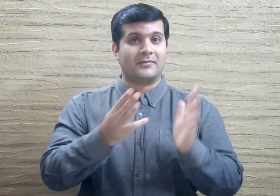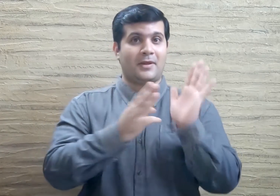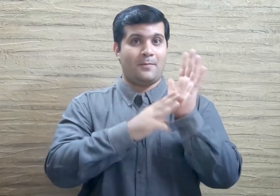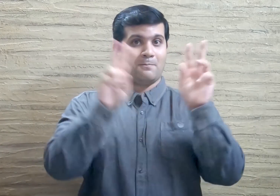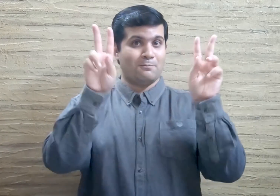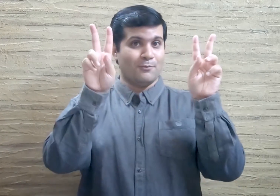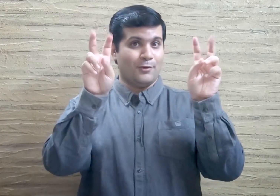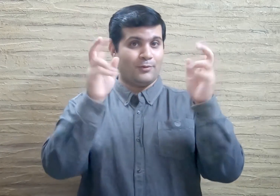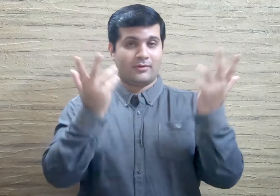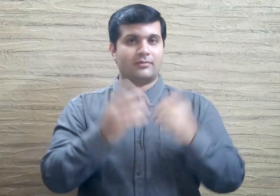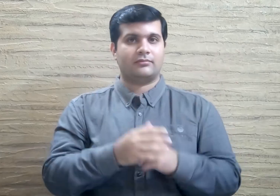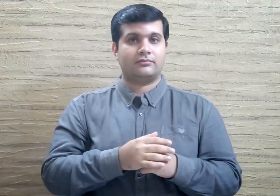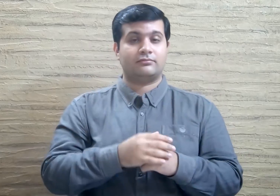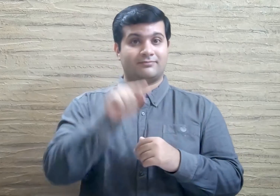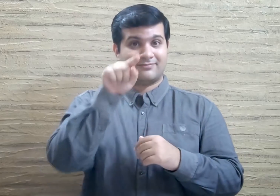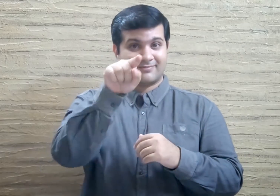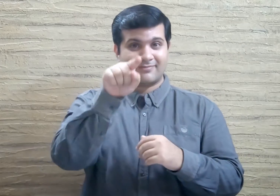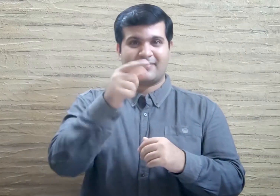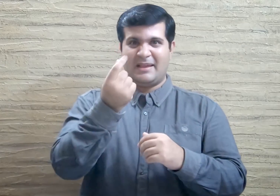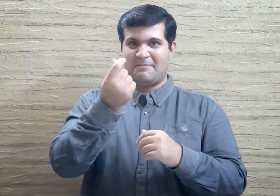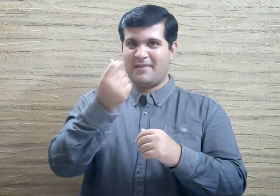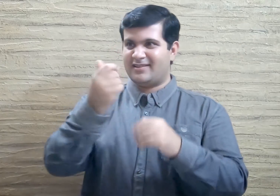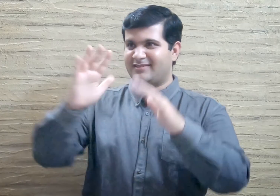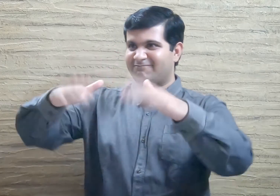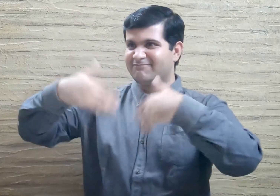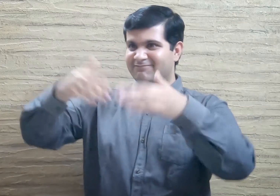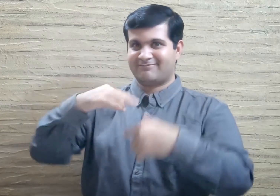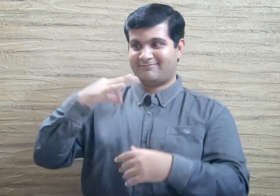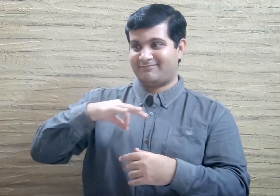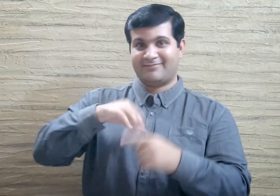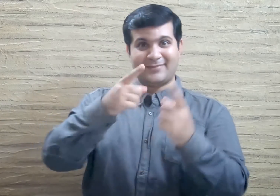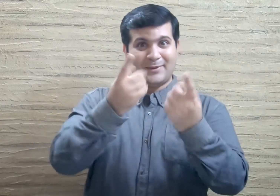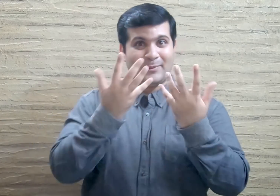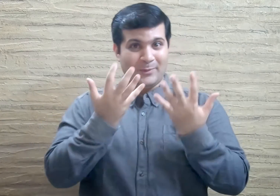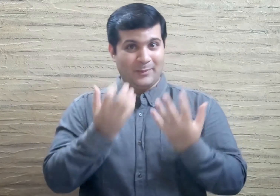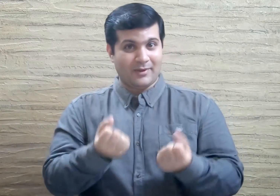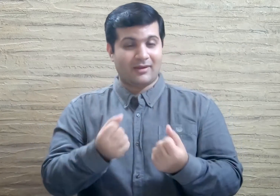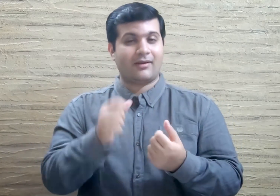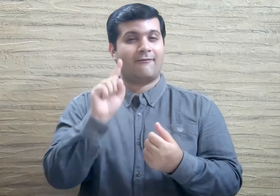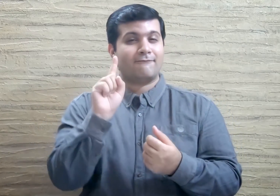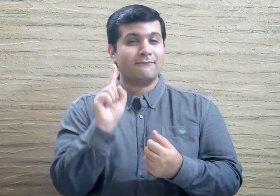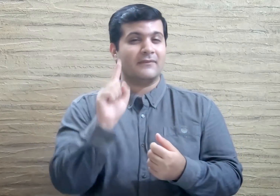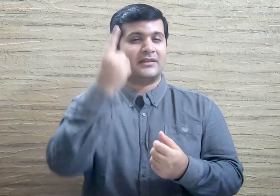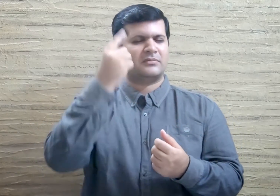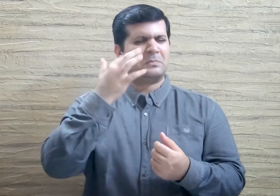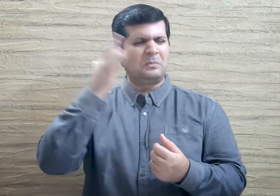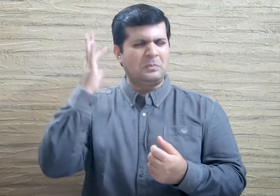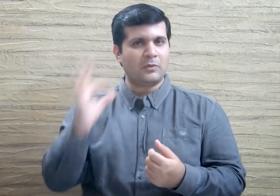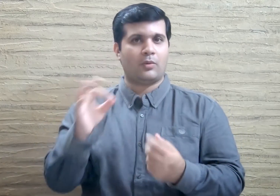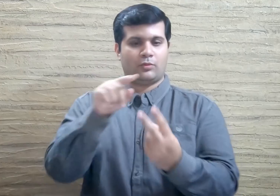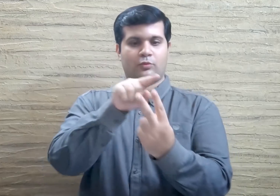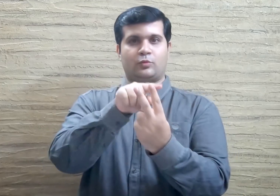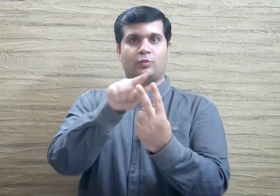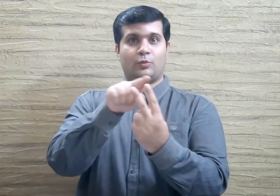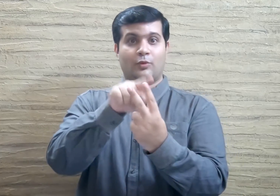Moral of the Story: You need to remember two things to earn money.